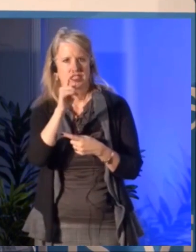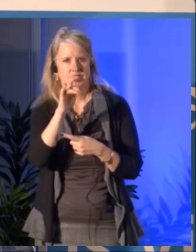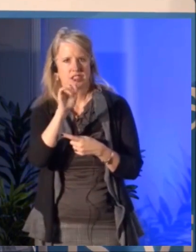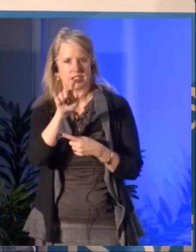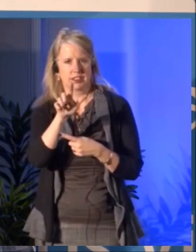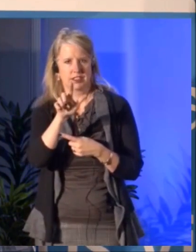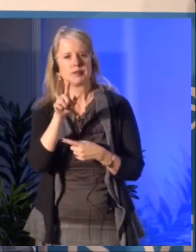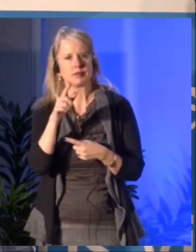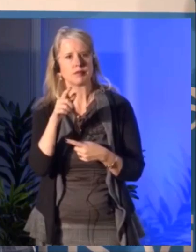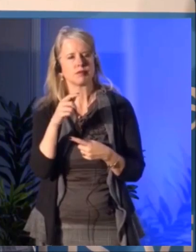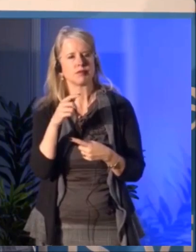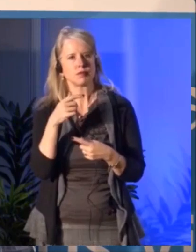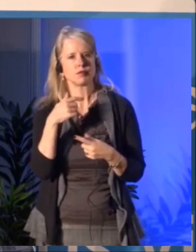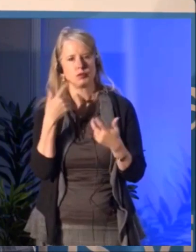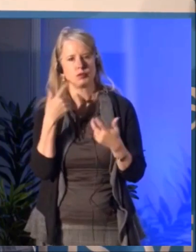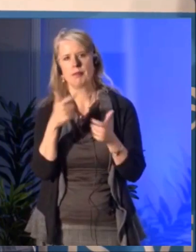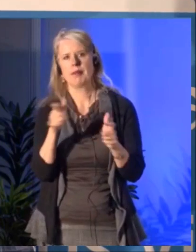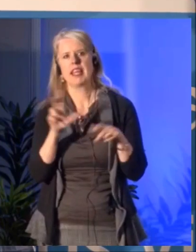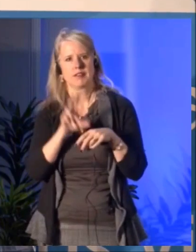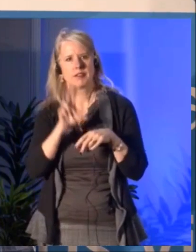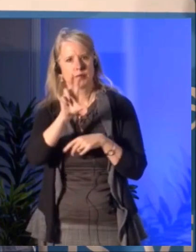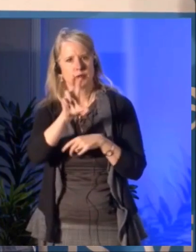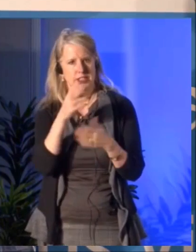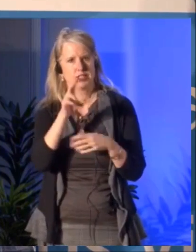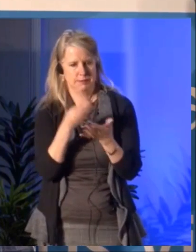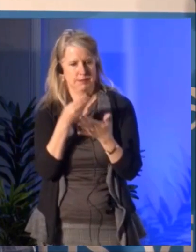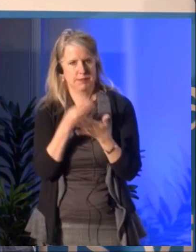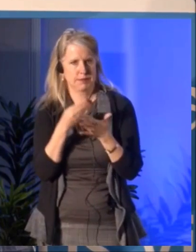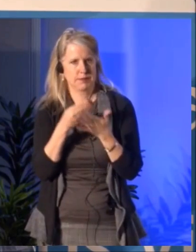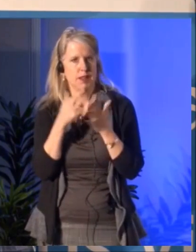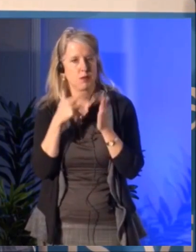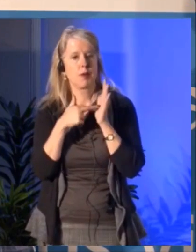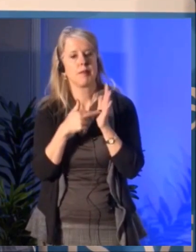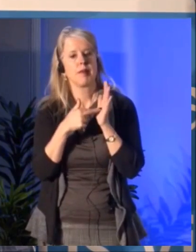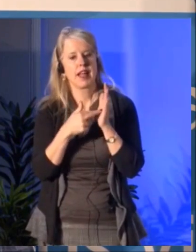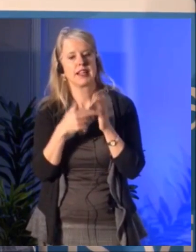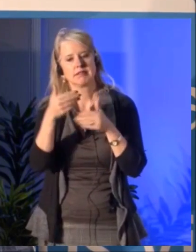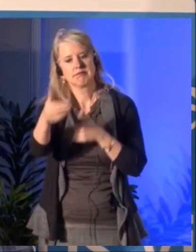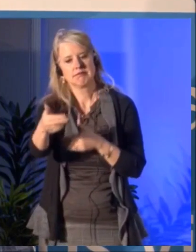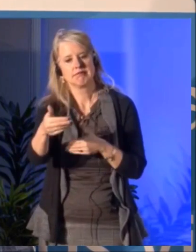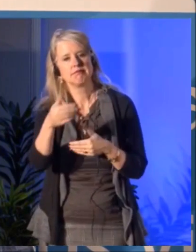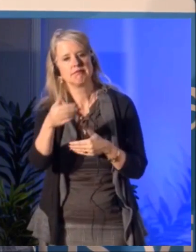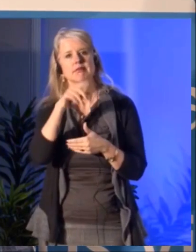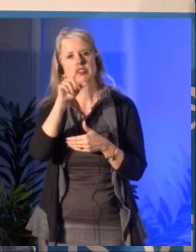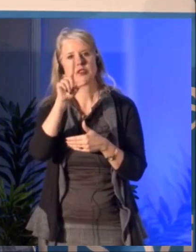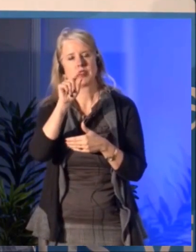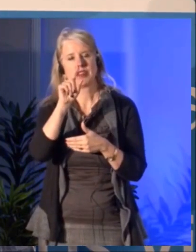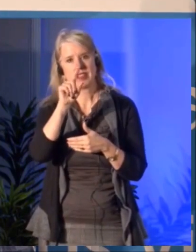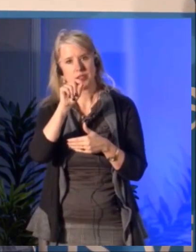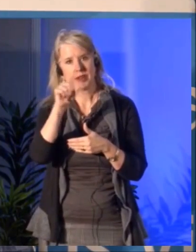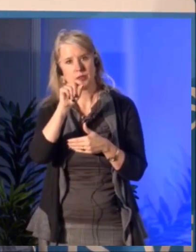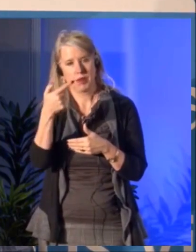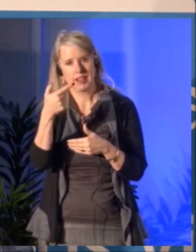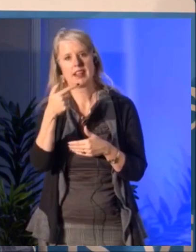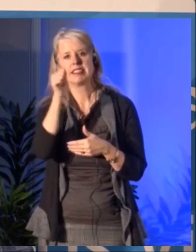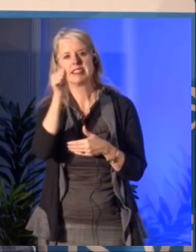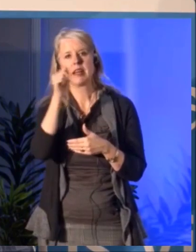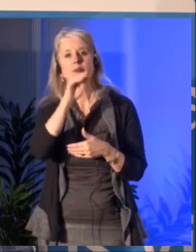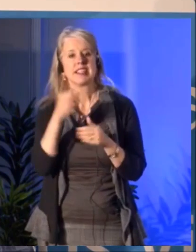it won't be because it's not about creating digital art it's about helping the sector to transition to digital.